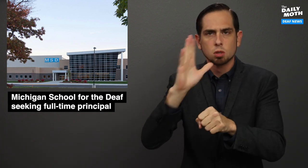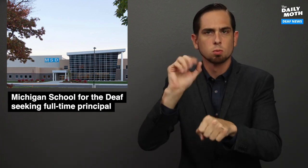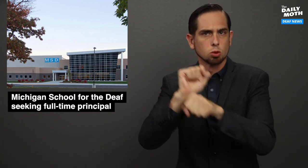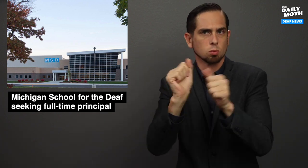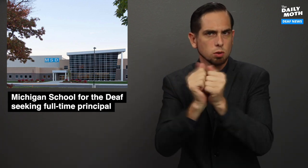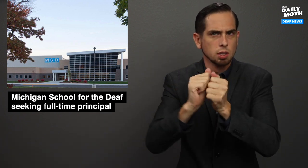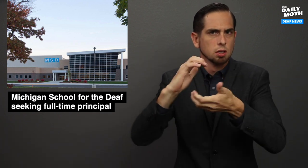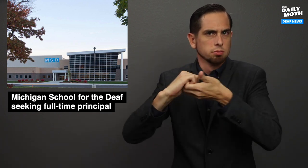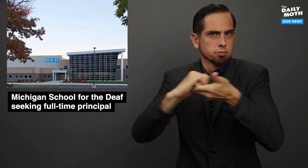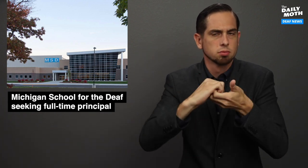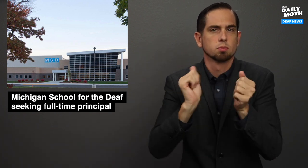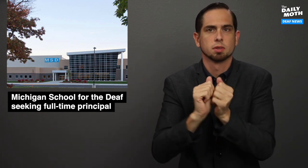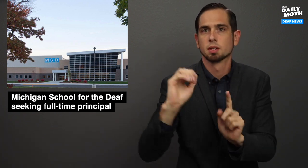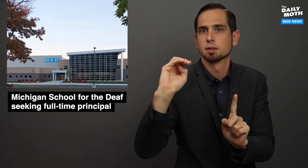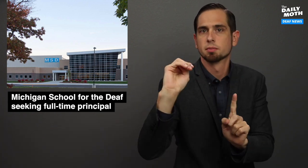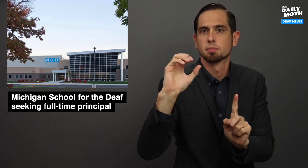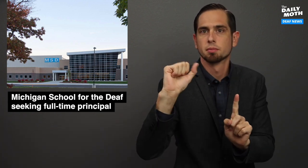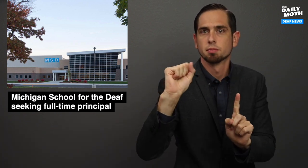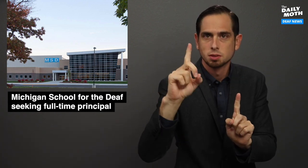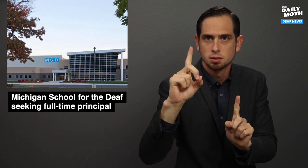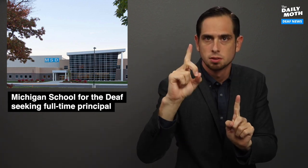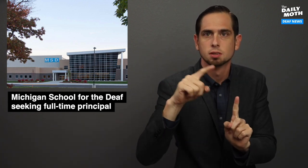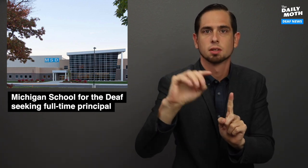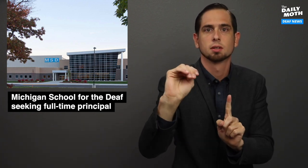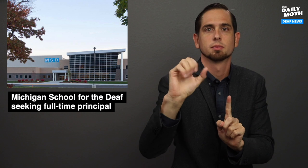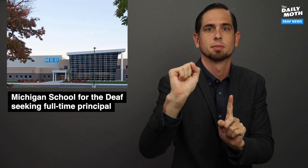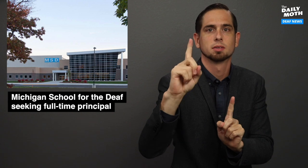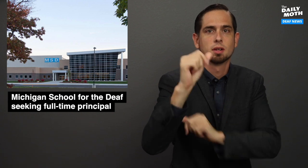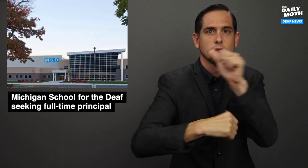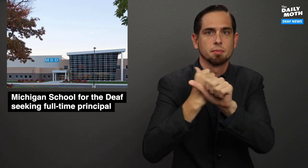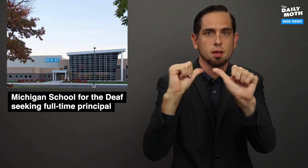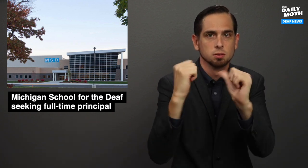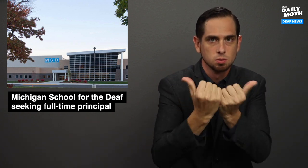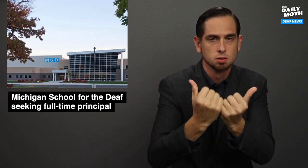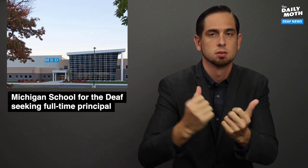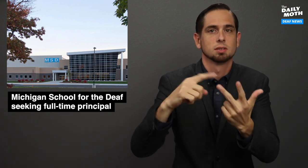in collaborating with the MSD, MSD Alumni Association,